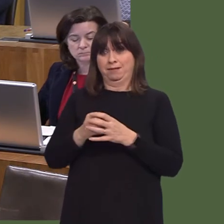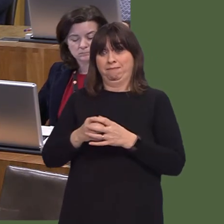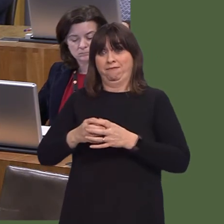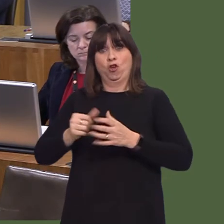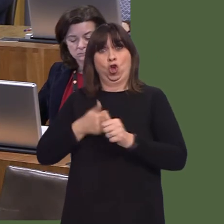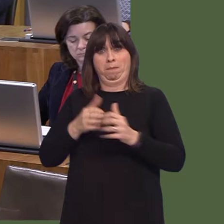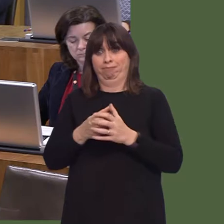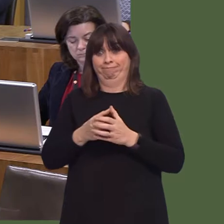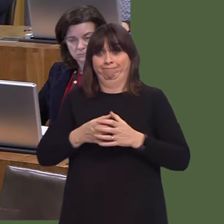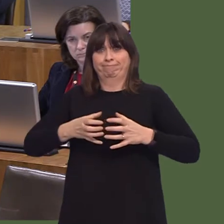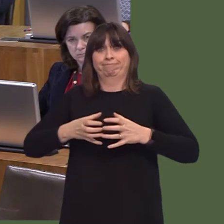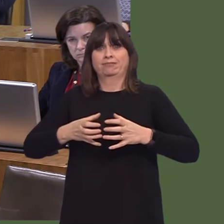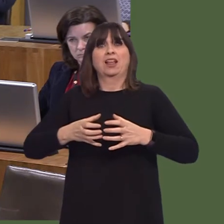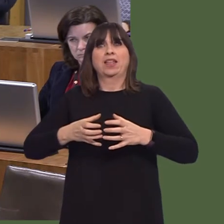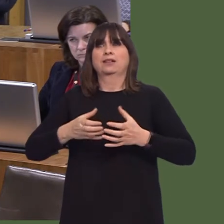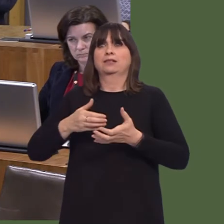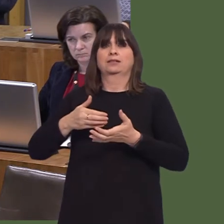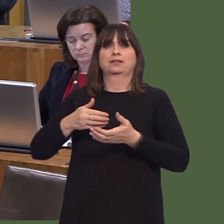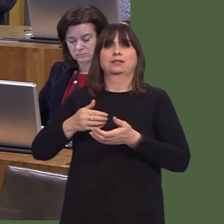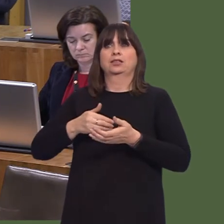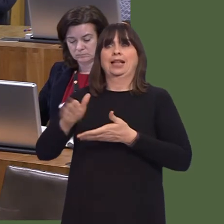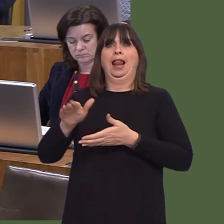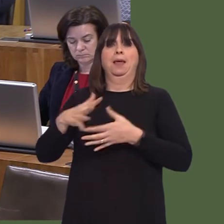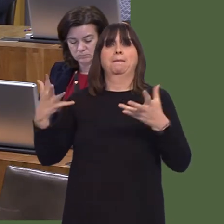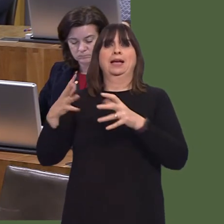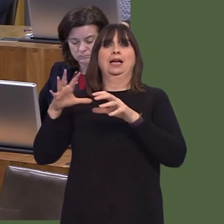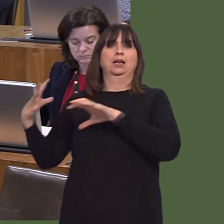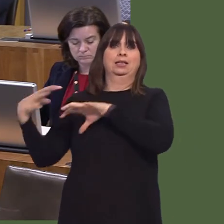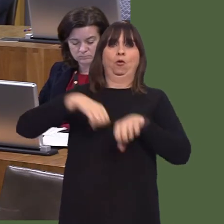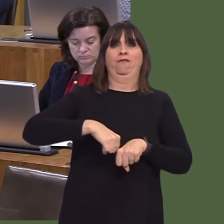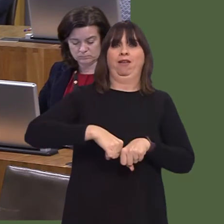As regards the network of credit unions, I think that is something that is well worth